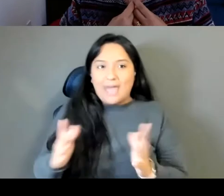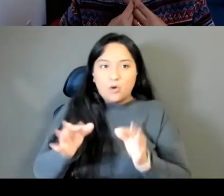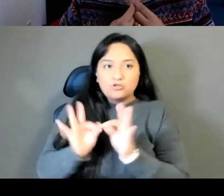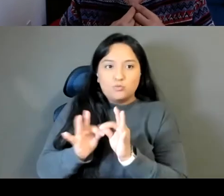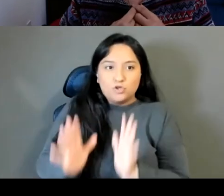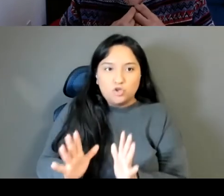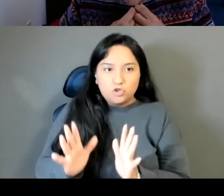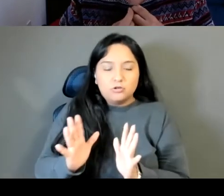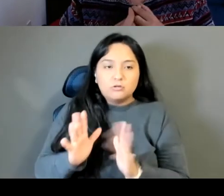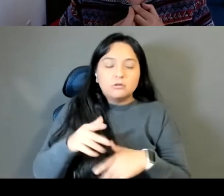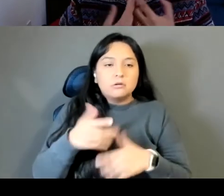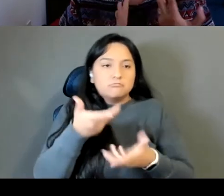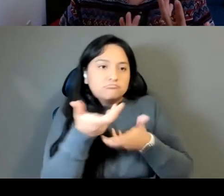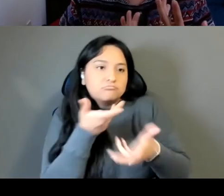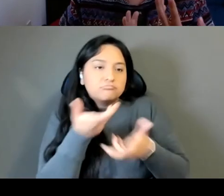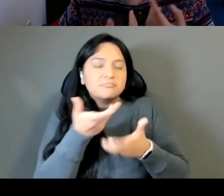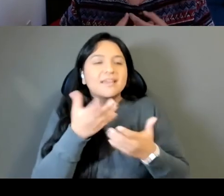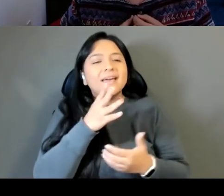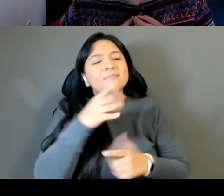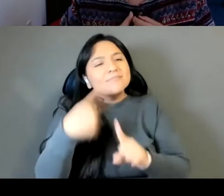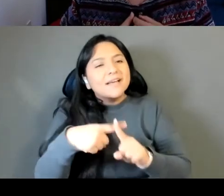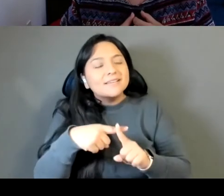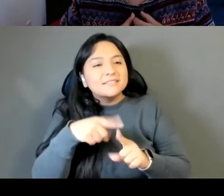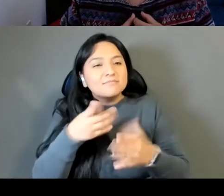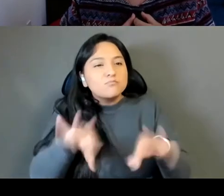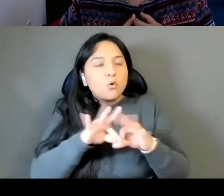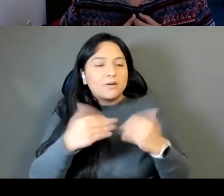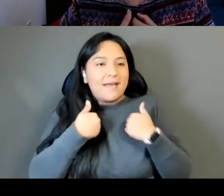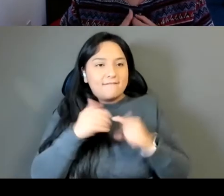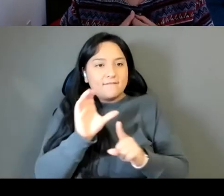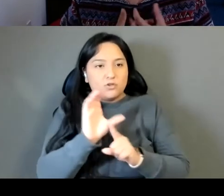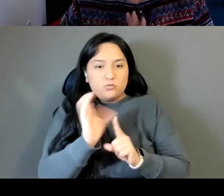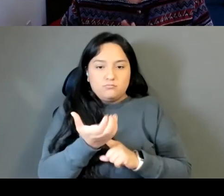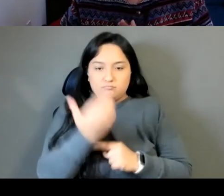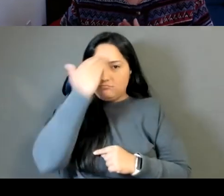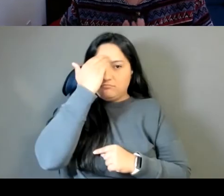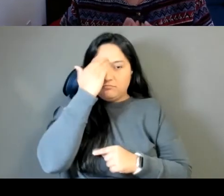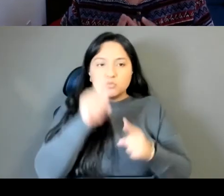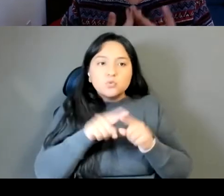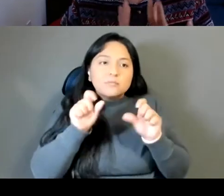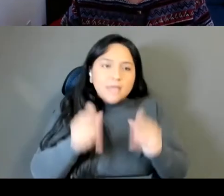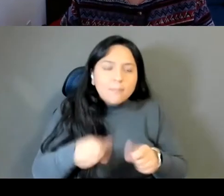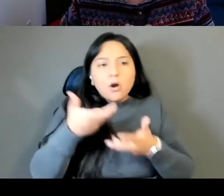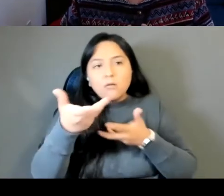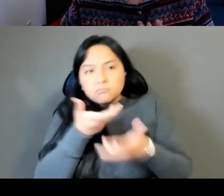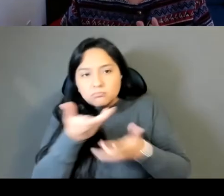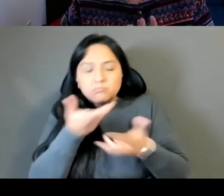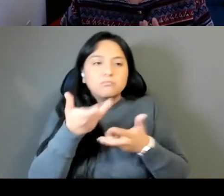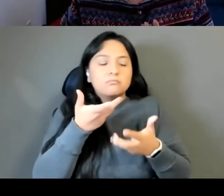to get people to talk to you and trust you with these memories that the state has wiped